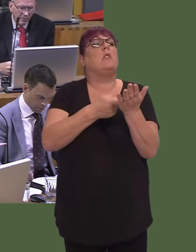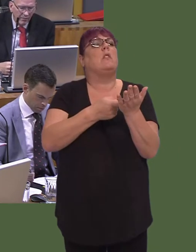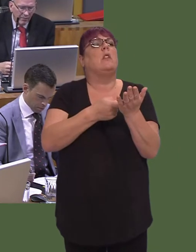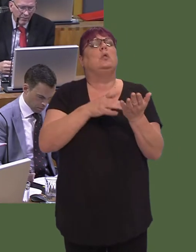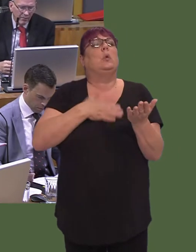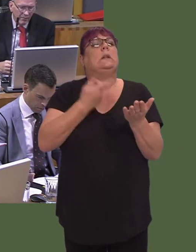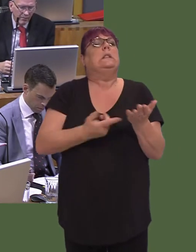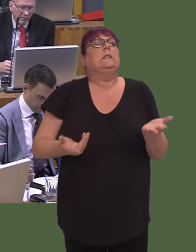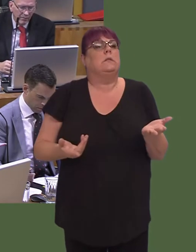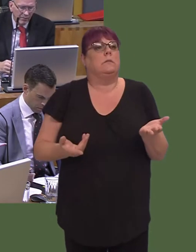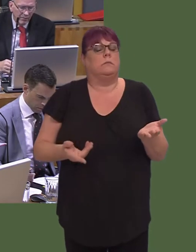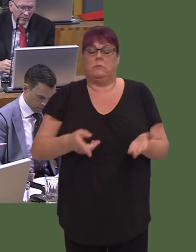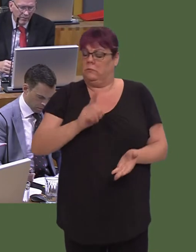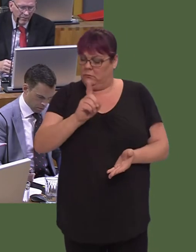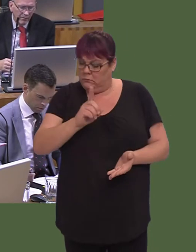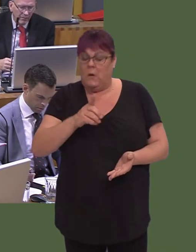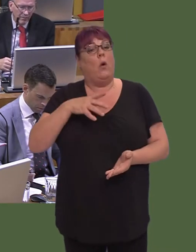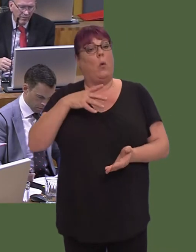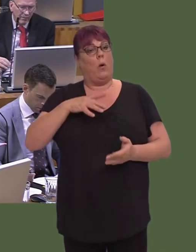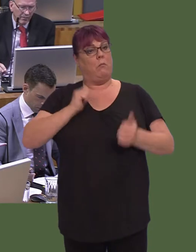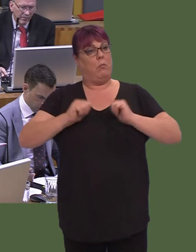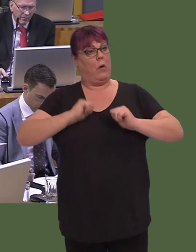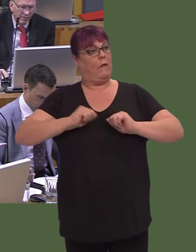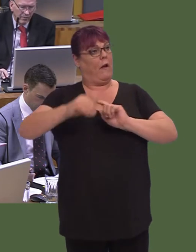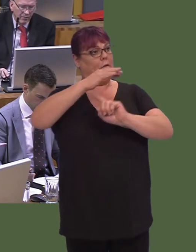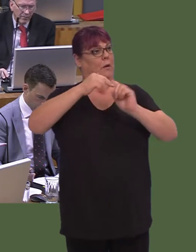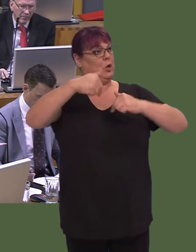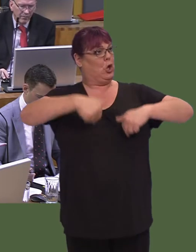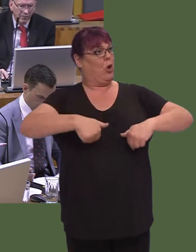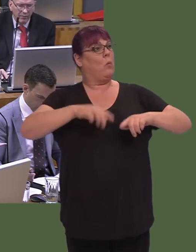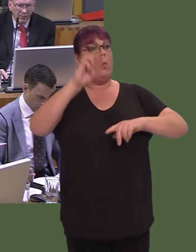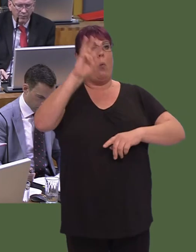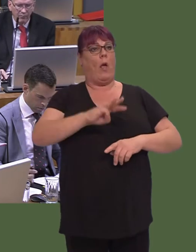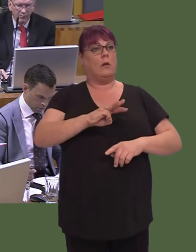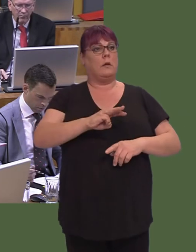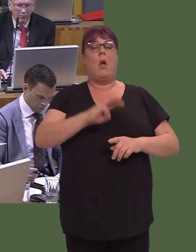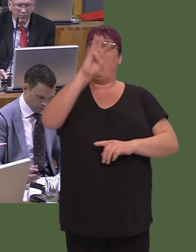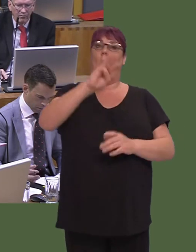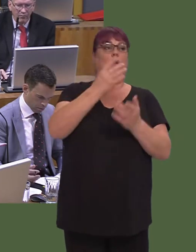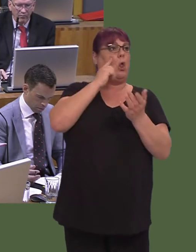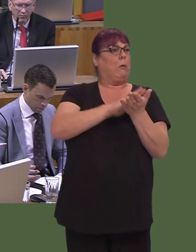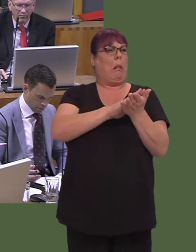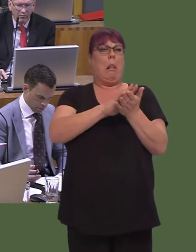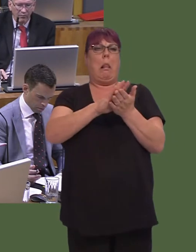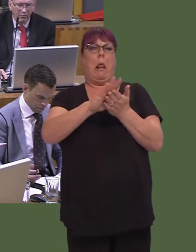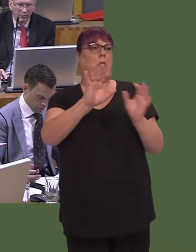Absolutely not; we pride ourselves on our environment in Wales, we pride ourselves on the fact that it's been cleaned up so much over the past 30 years, and it will not go